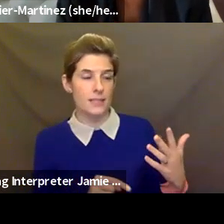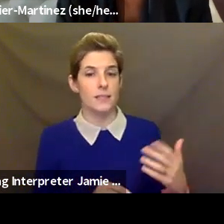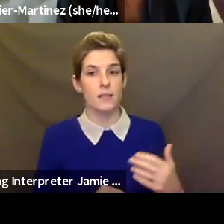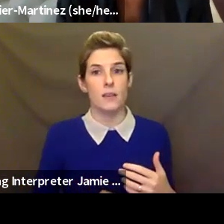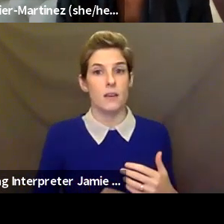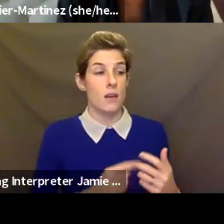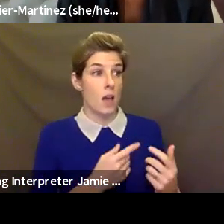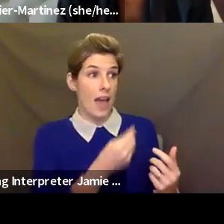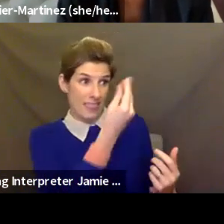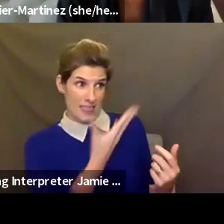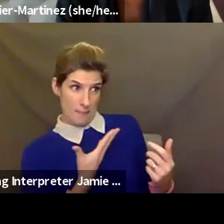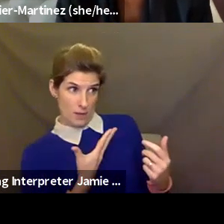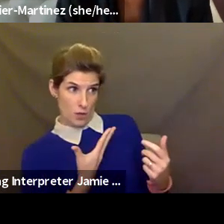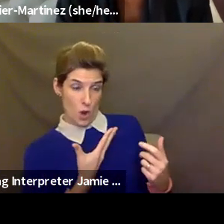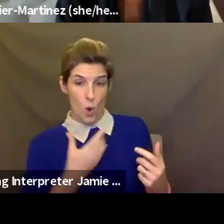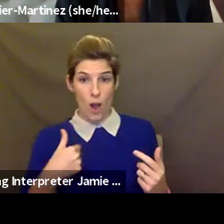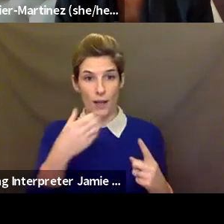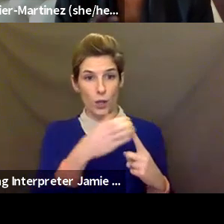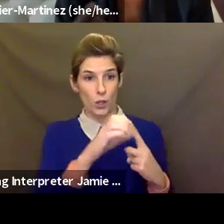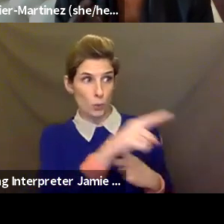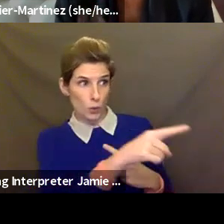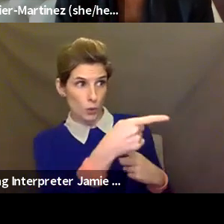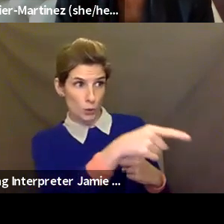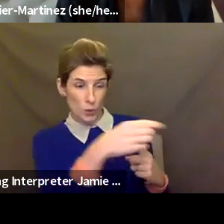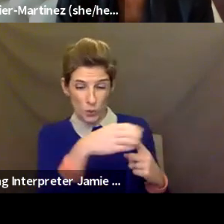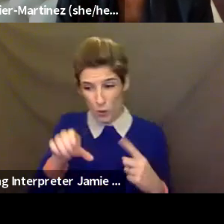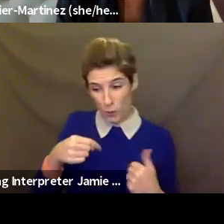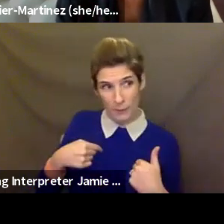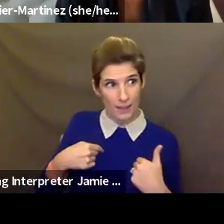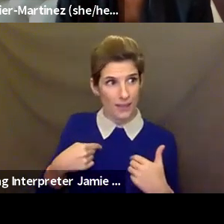them and cue each other as to a student or a child that might